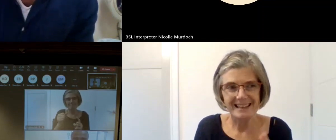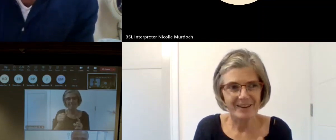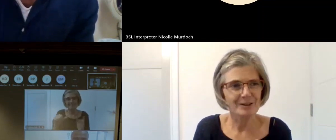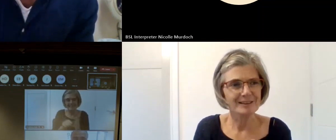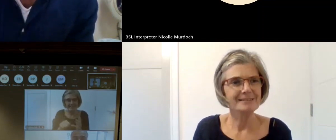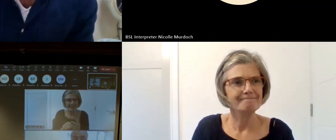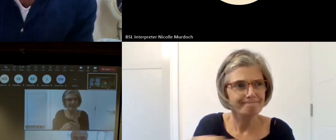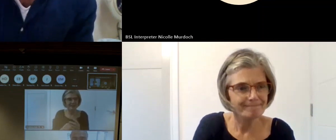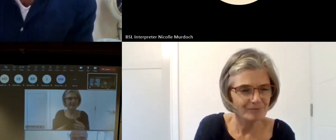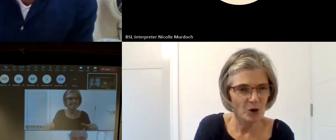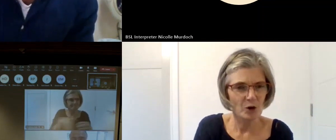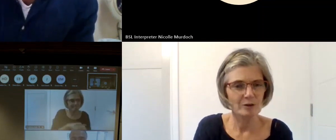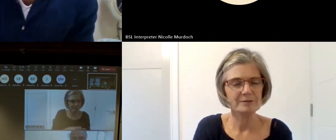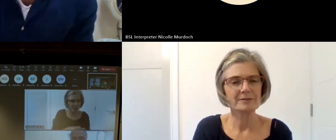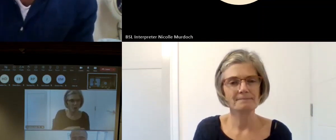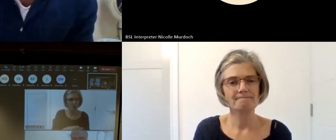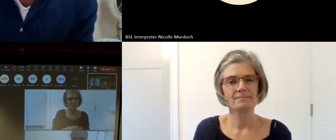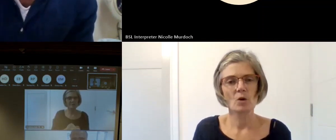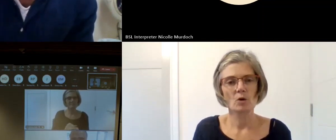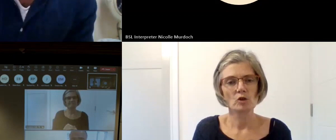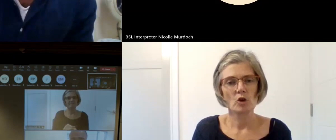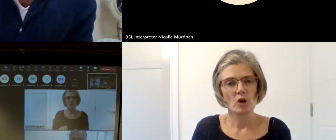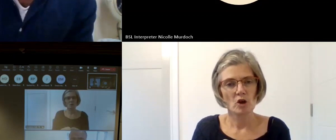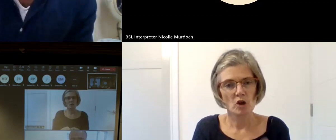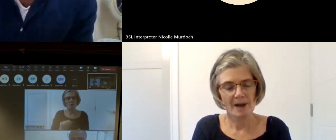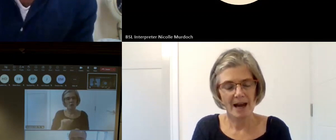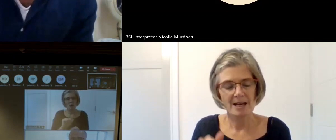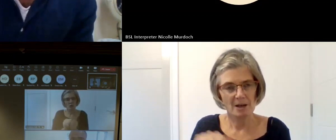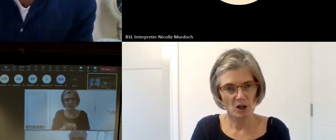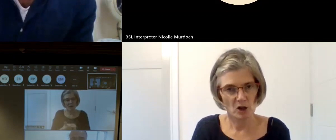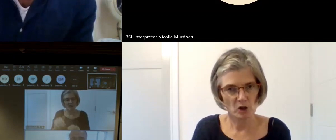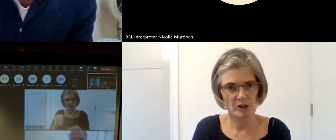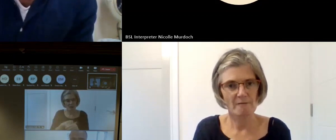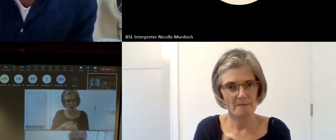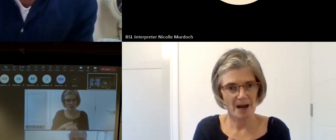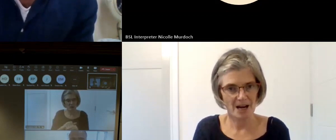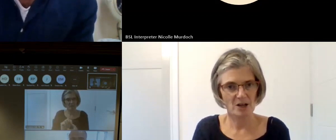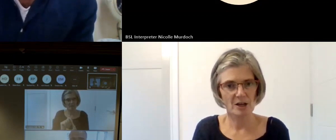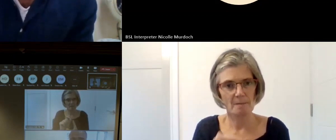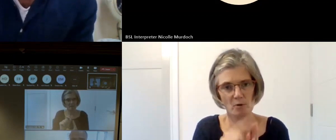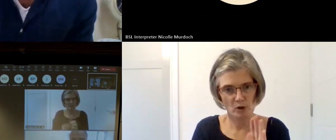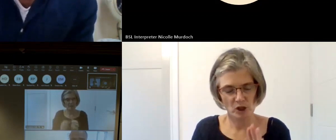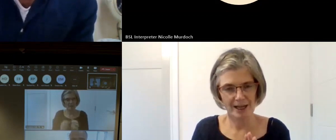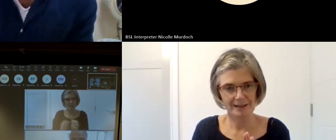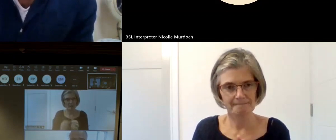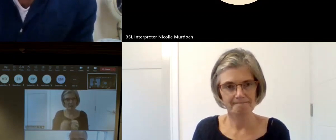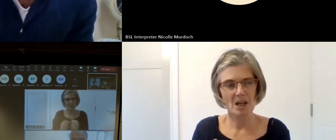partnership project which supports historic environment Scotland in attempting to meet their